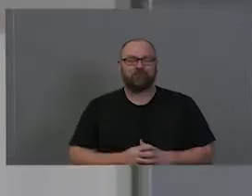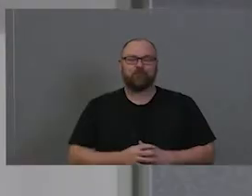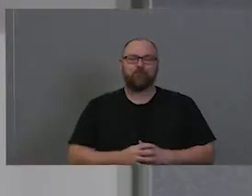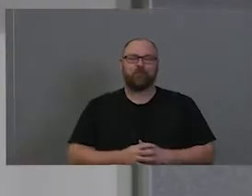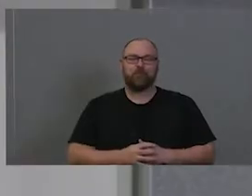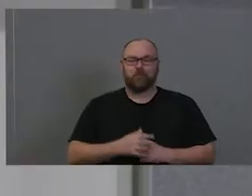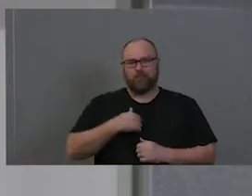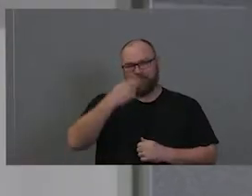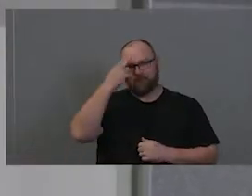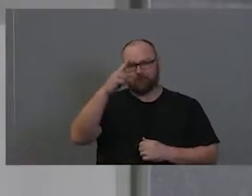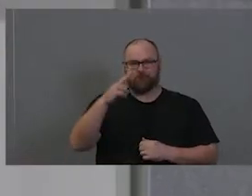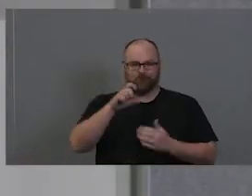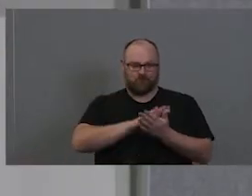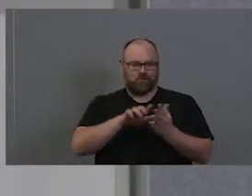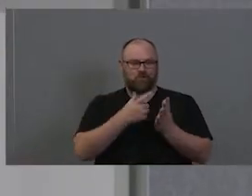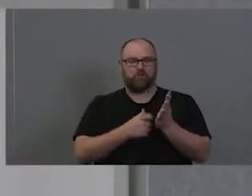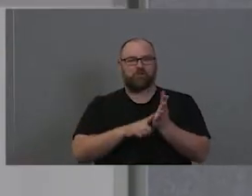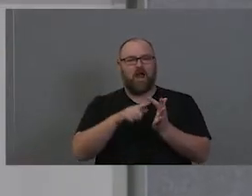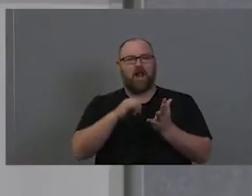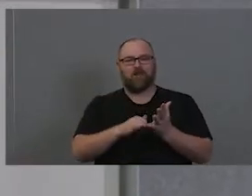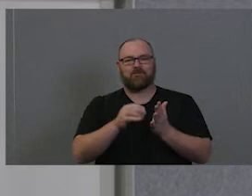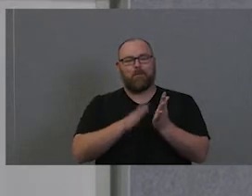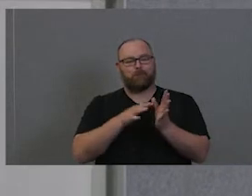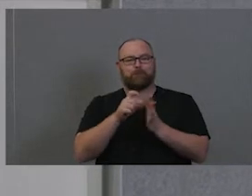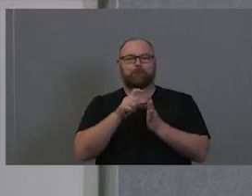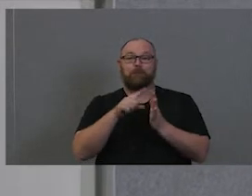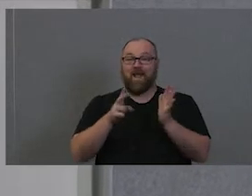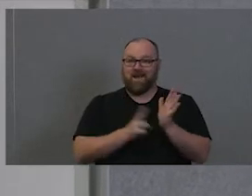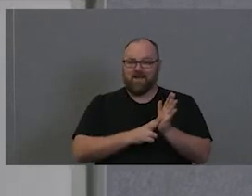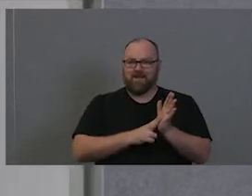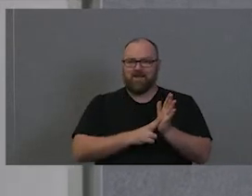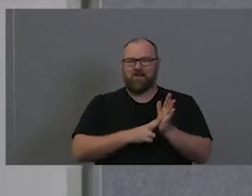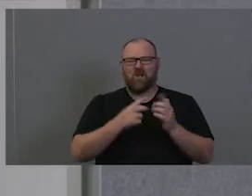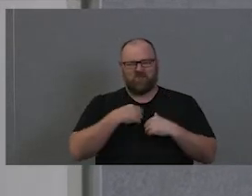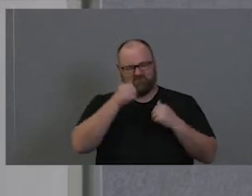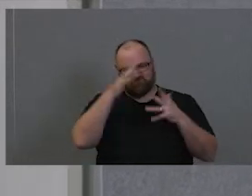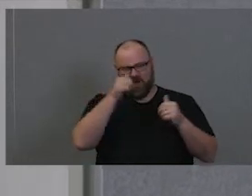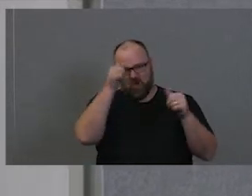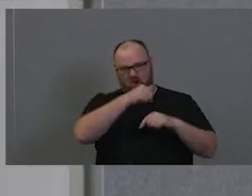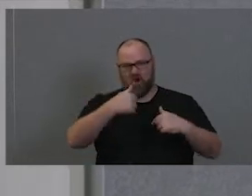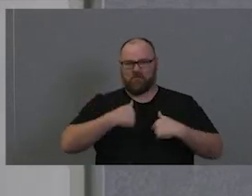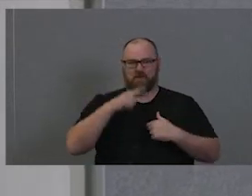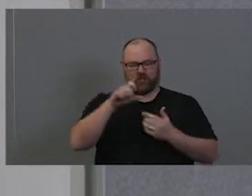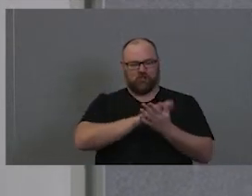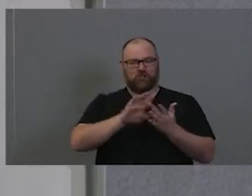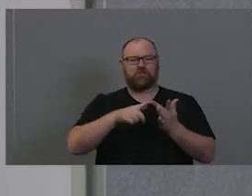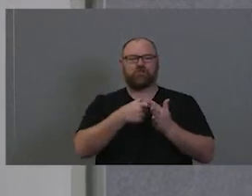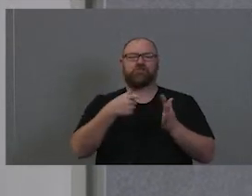My name is Charles Madden, but known around the inner city of Sydney as Chicka.